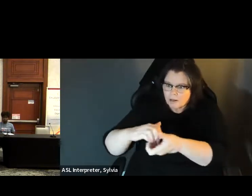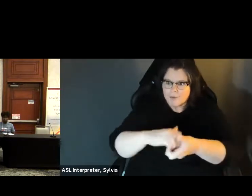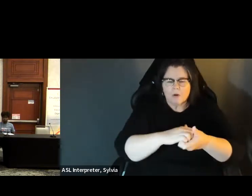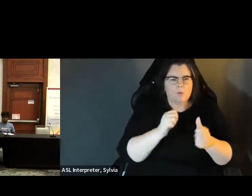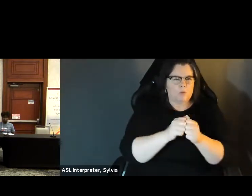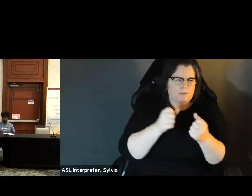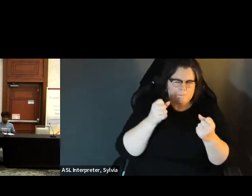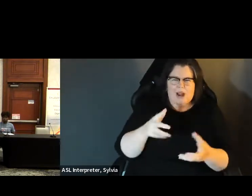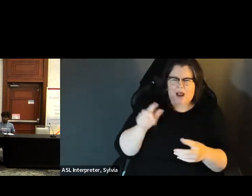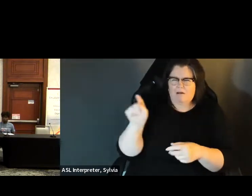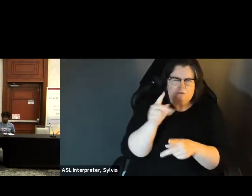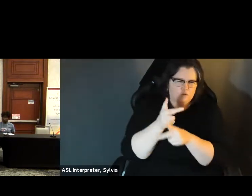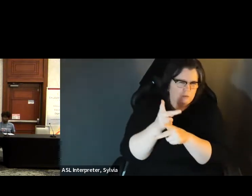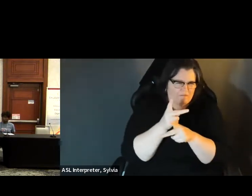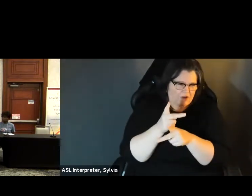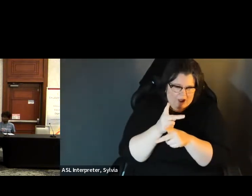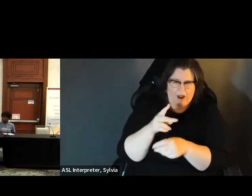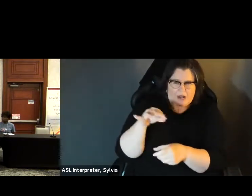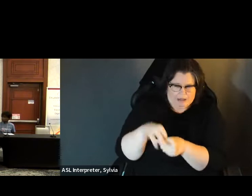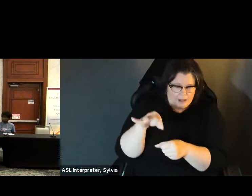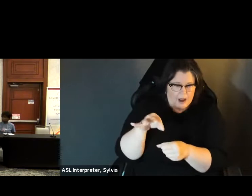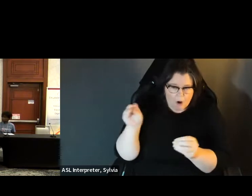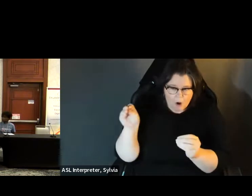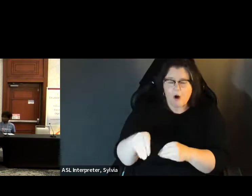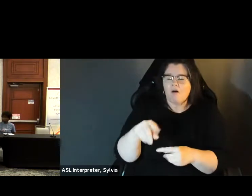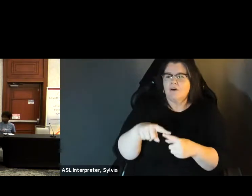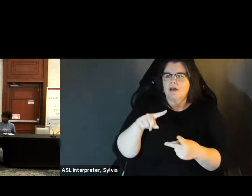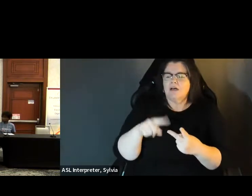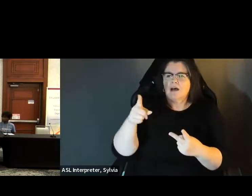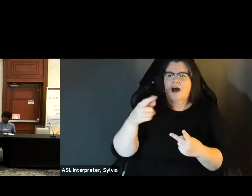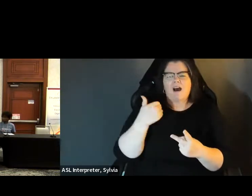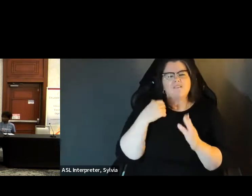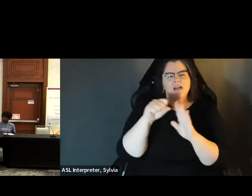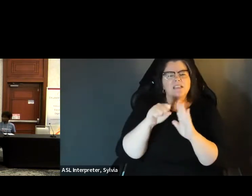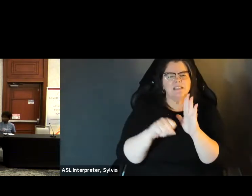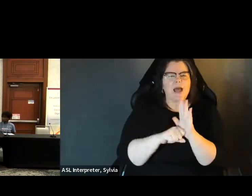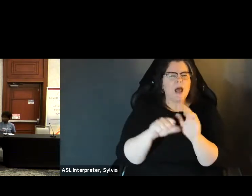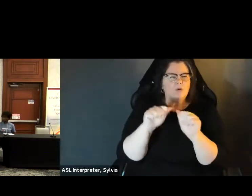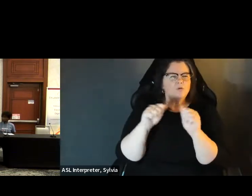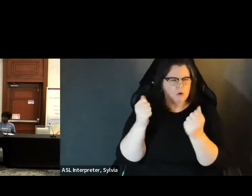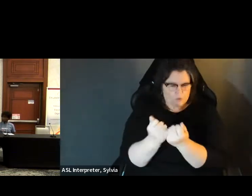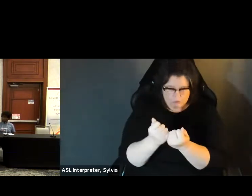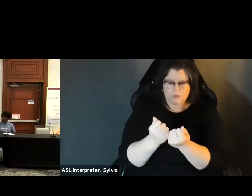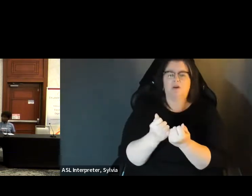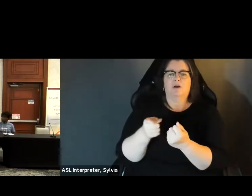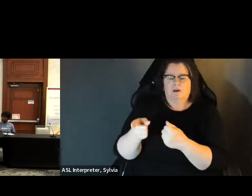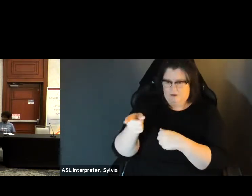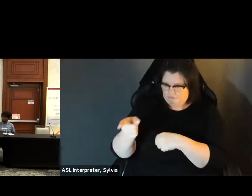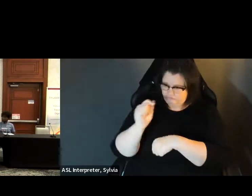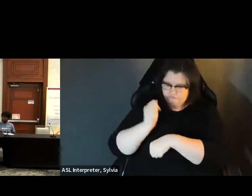in general. Yes, there's a lot of cross collaboration that goes on with supervisors, elections, offices. collaboration that goes on with supervisors, elections offices. There's a state association that holds